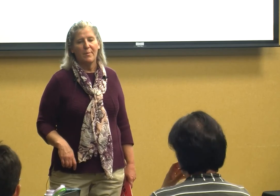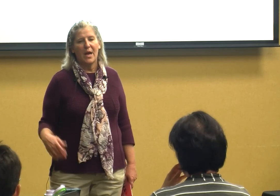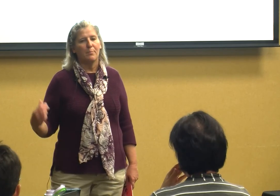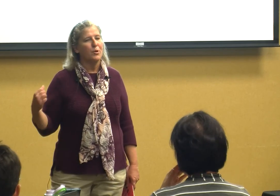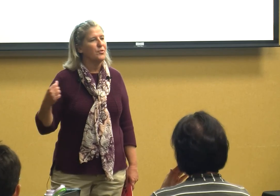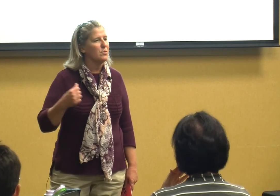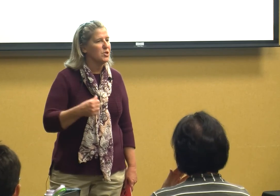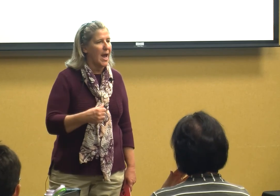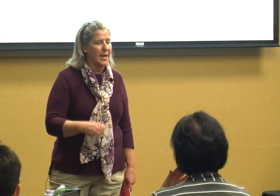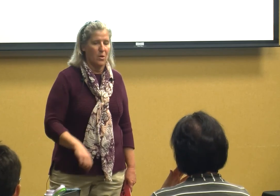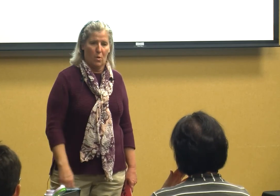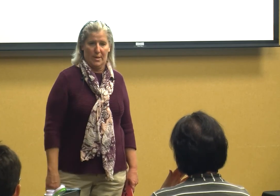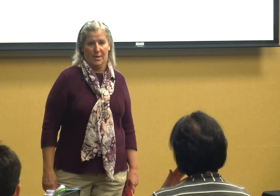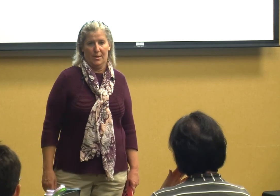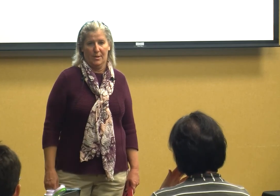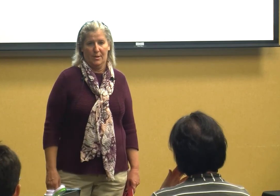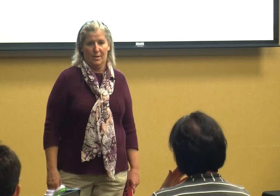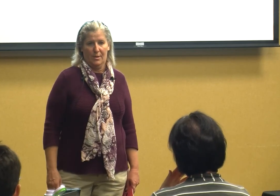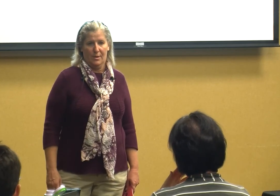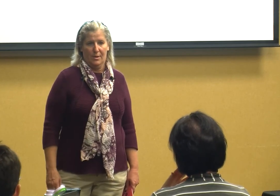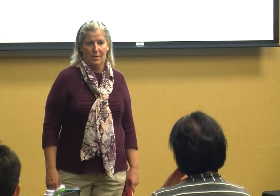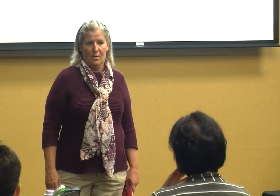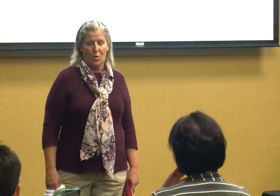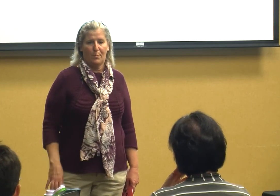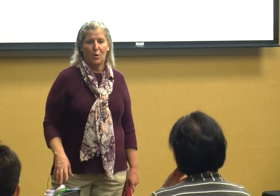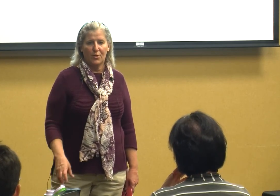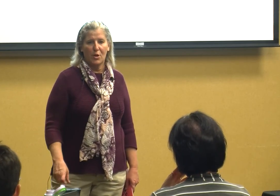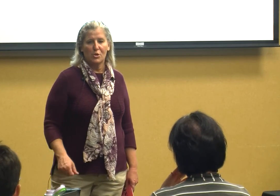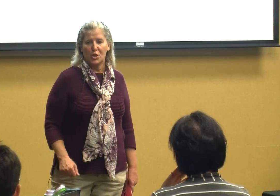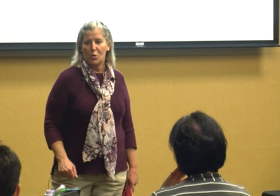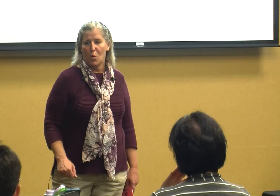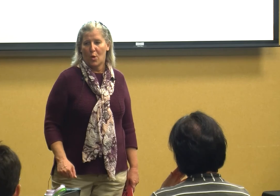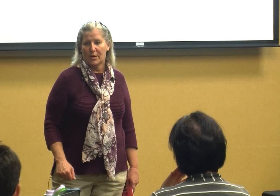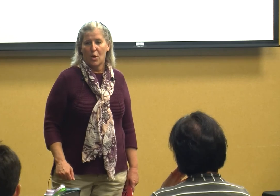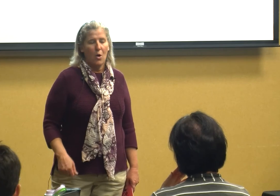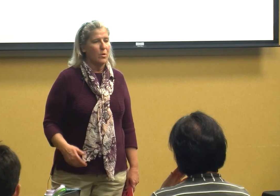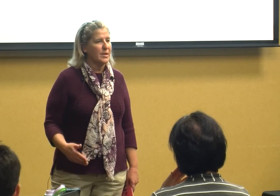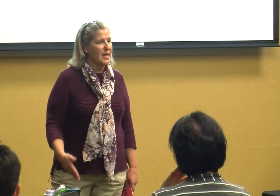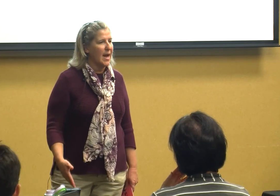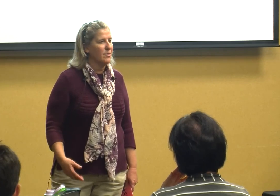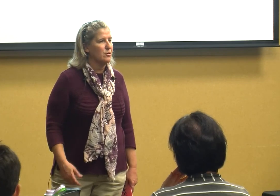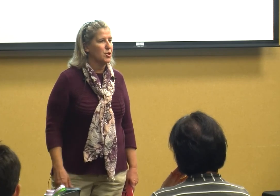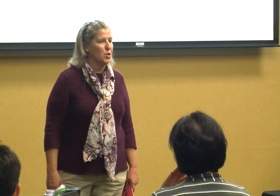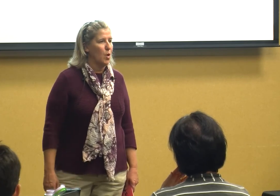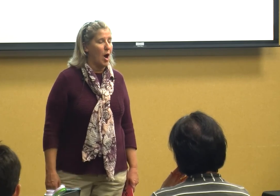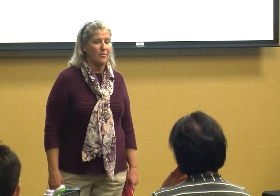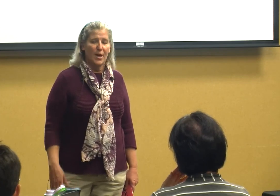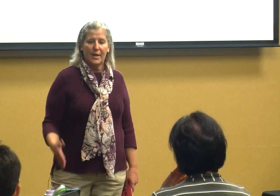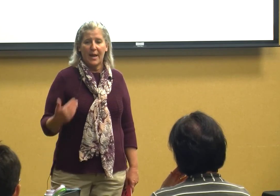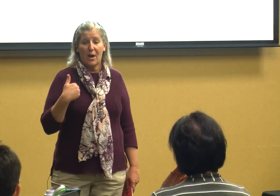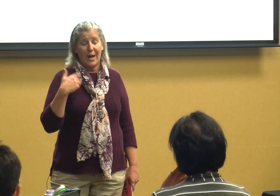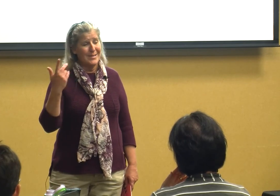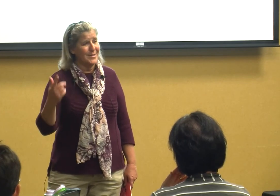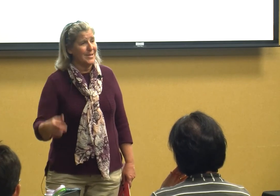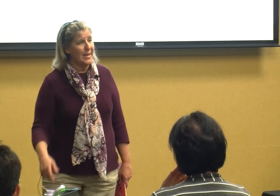how to put their jacket on or to put their shoe on or to take their shoe off now as the teacher